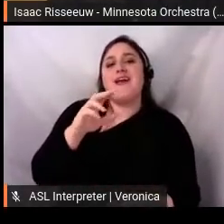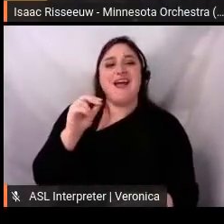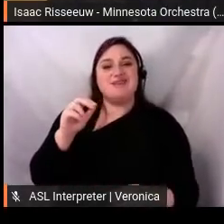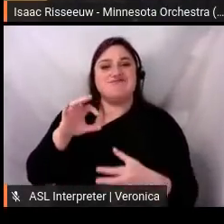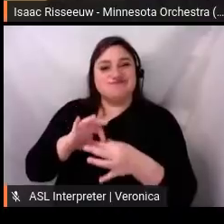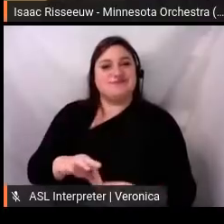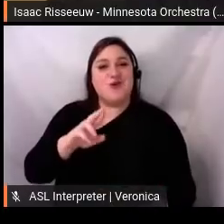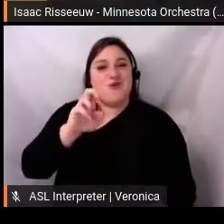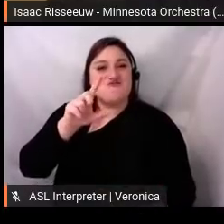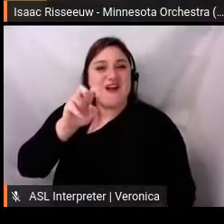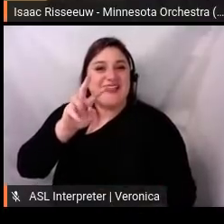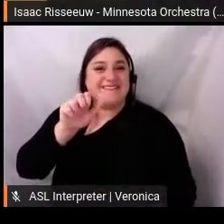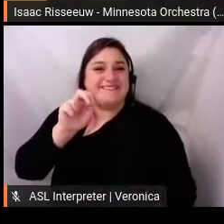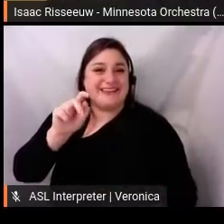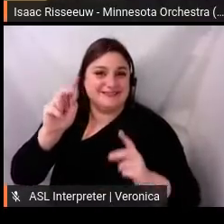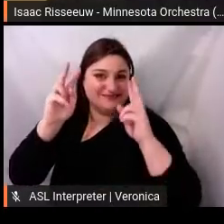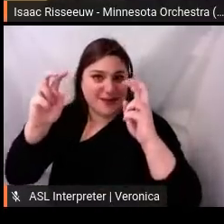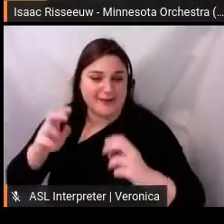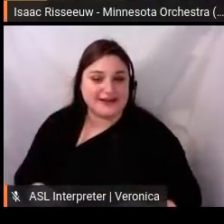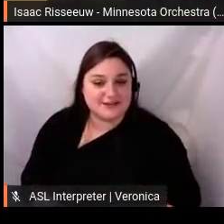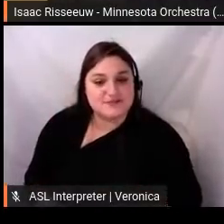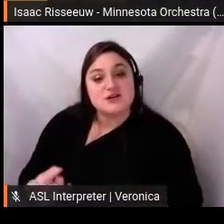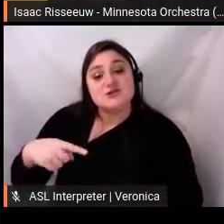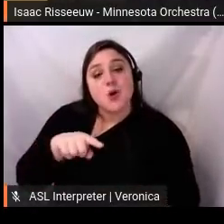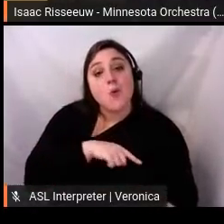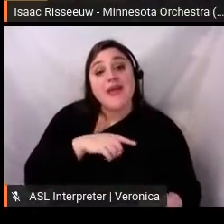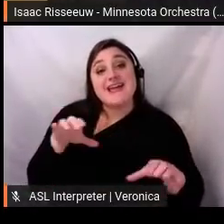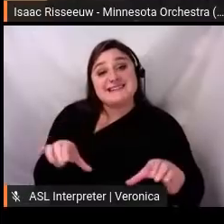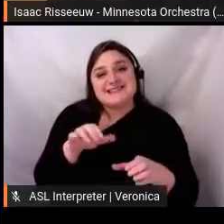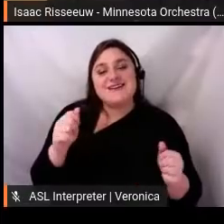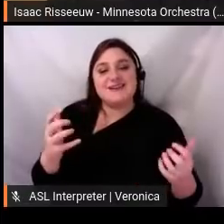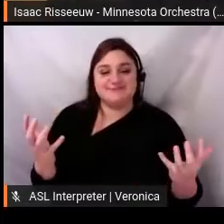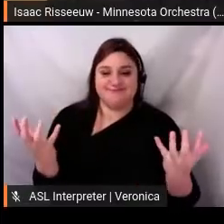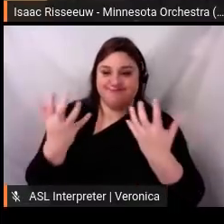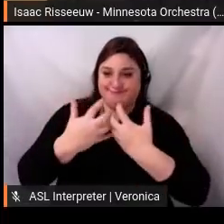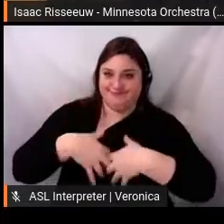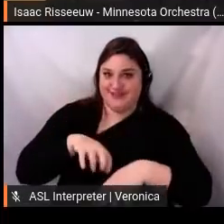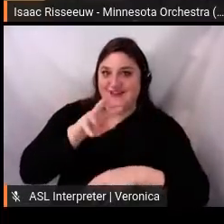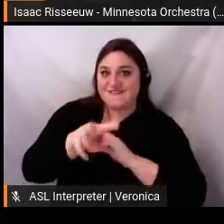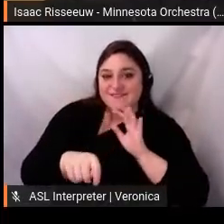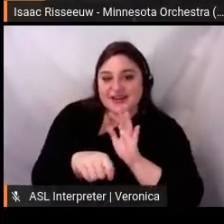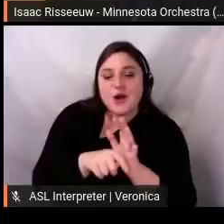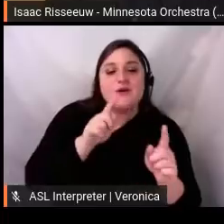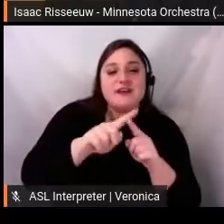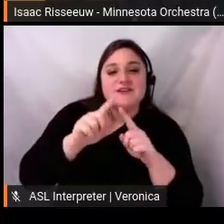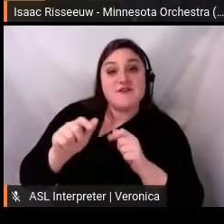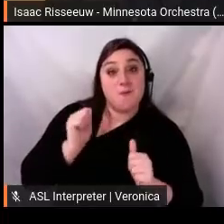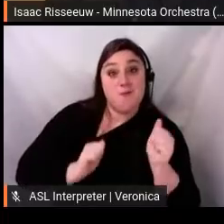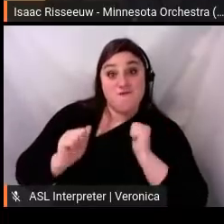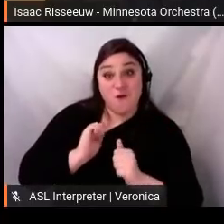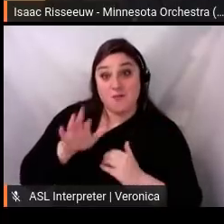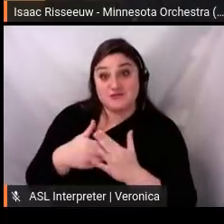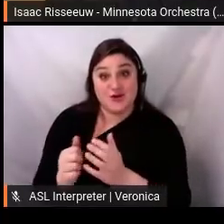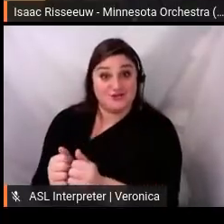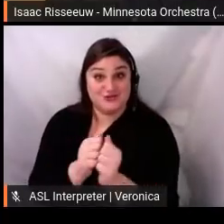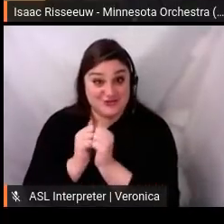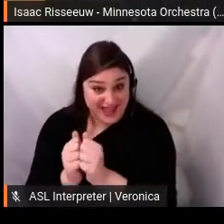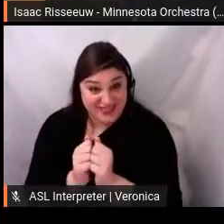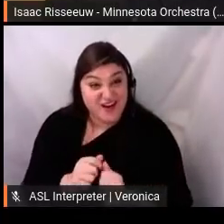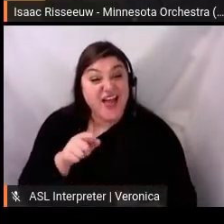projects was a compilation video of the orchestra performing Pomp and Circumstance. About 1,000 users downloaded the clip for use in